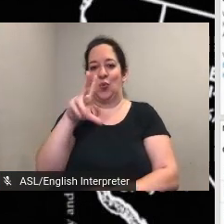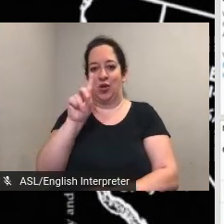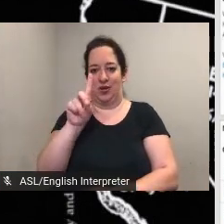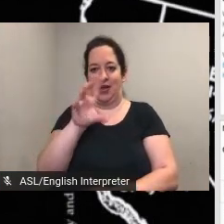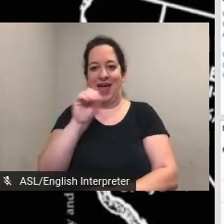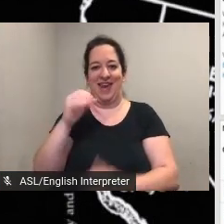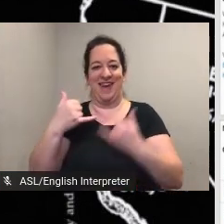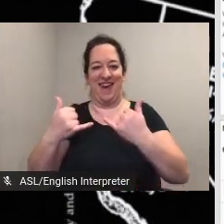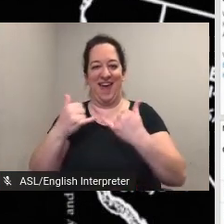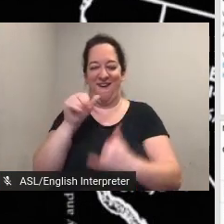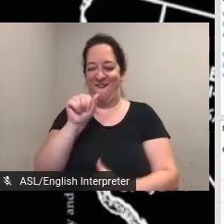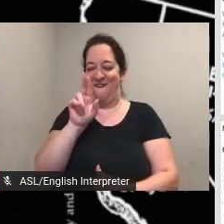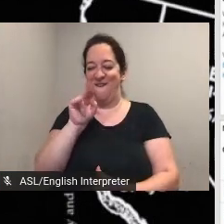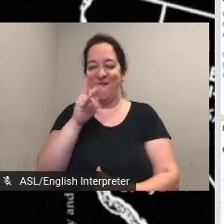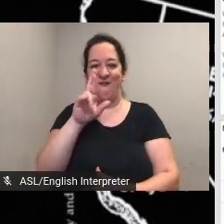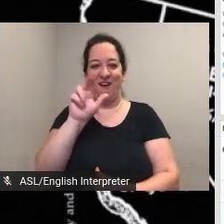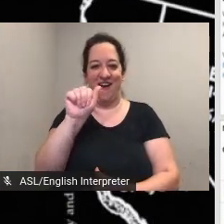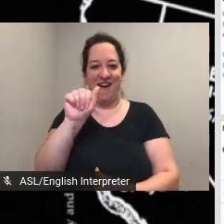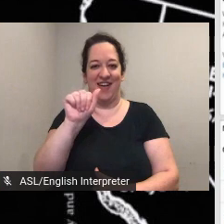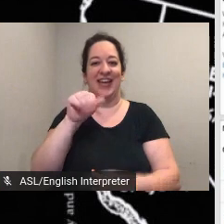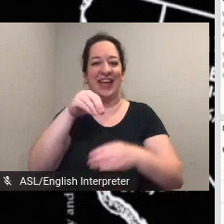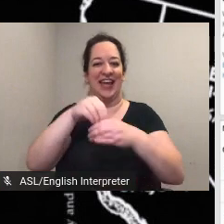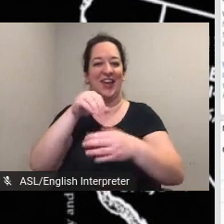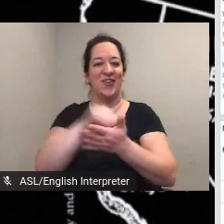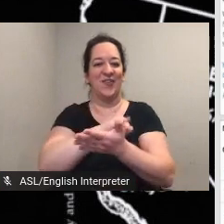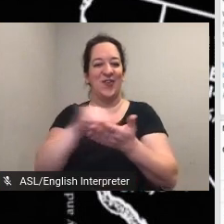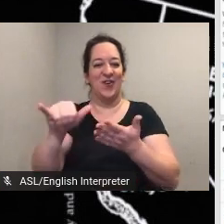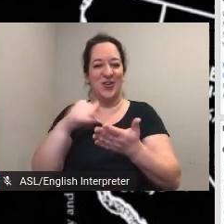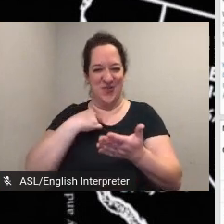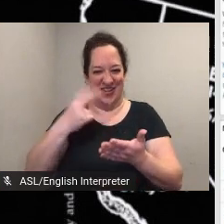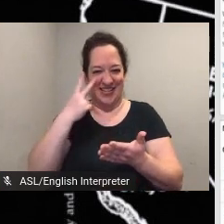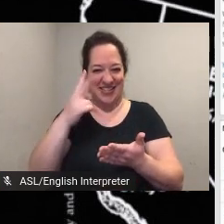highlighted and we can see her nearby niece isabelle howland